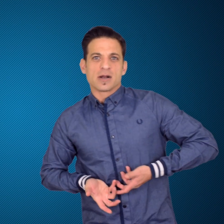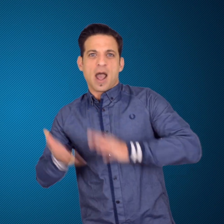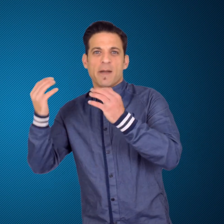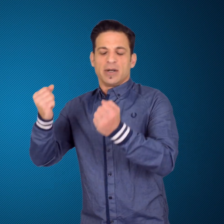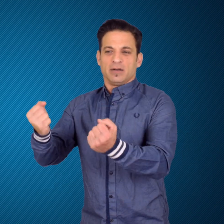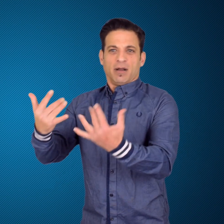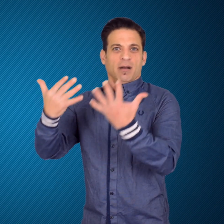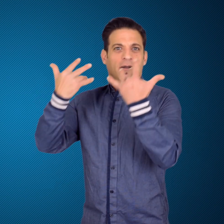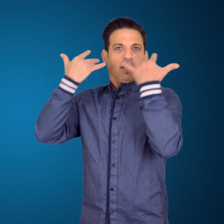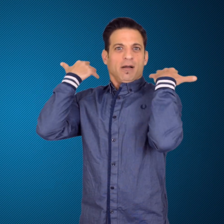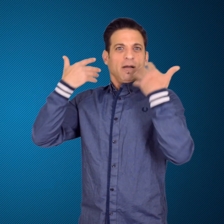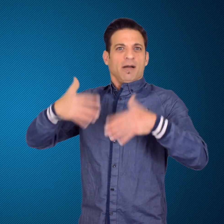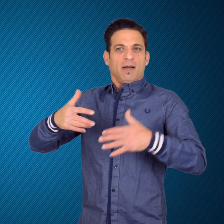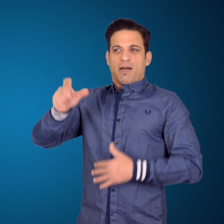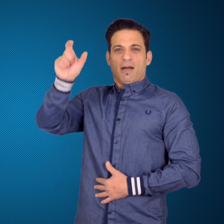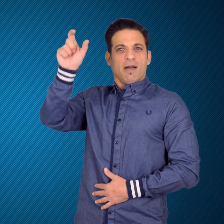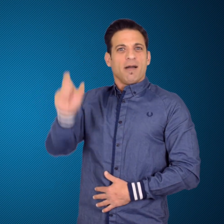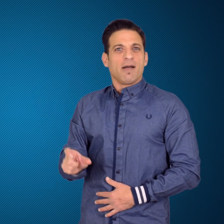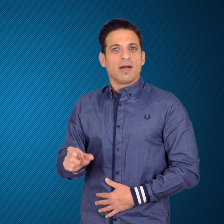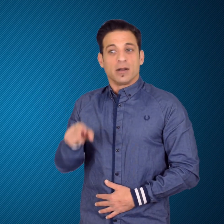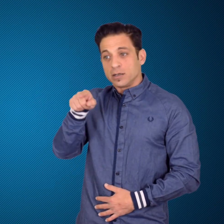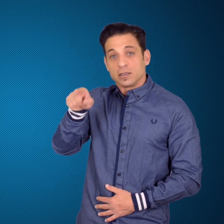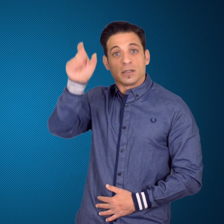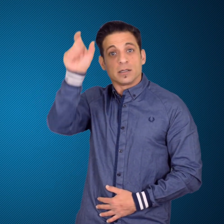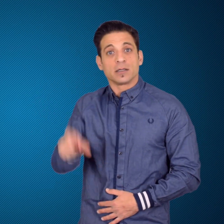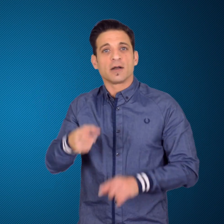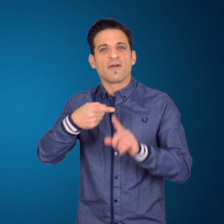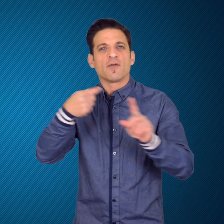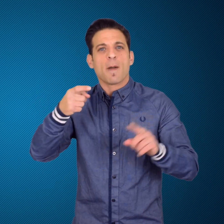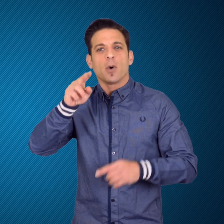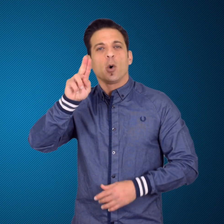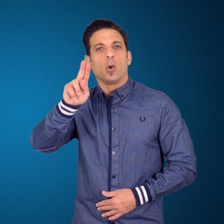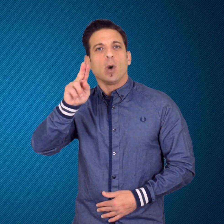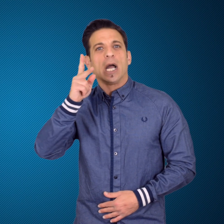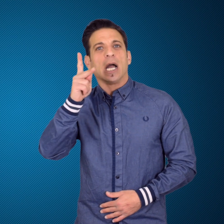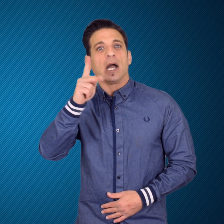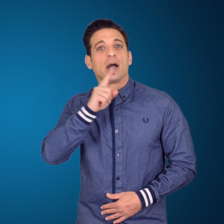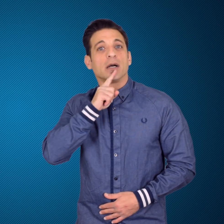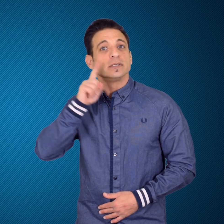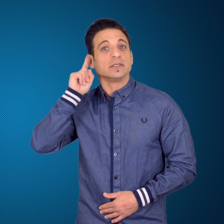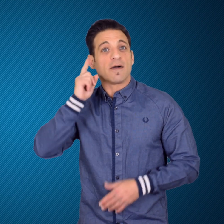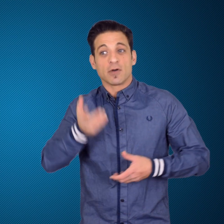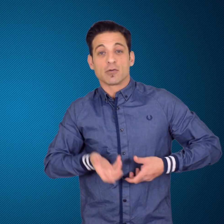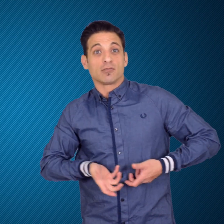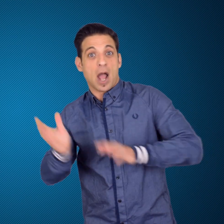Jodie Ounsley is a UK Deaf rugby athlete and a star player